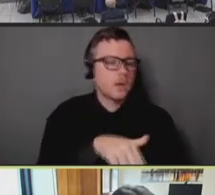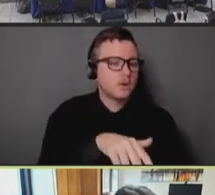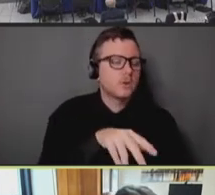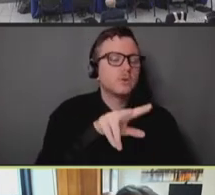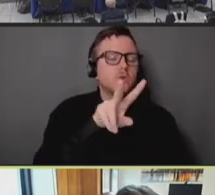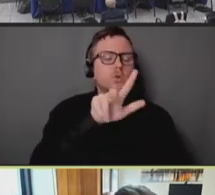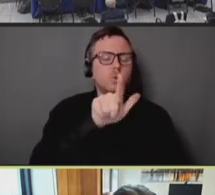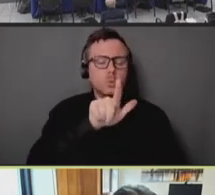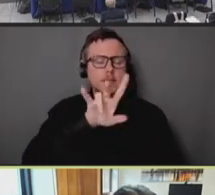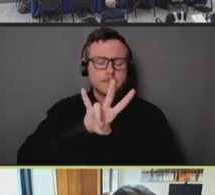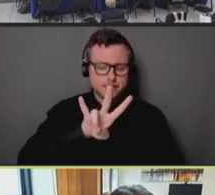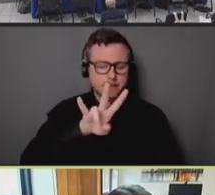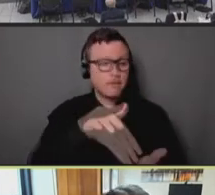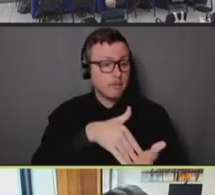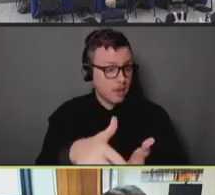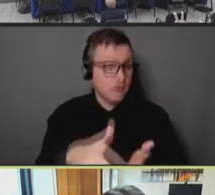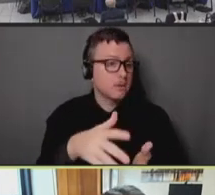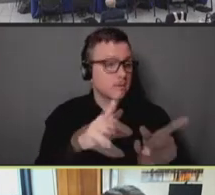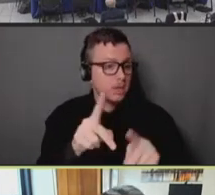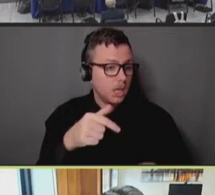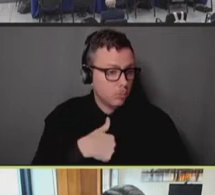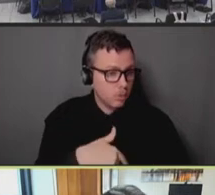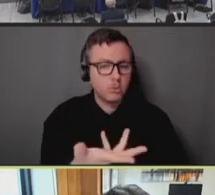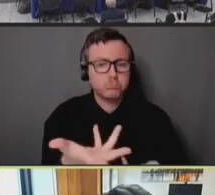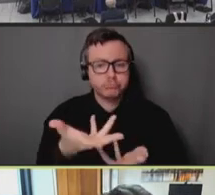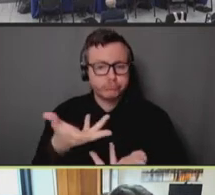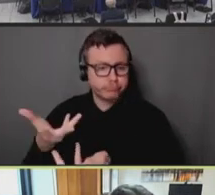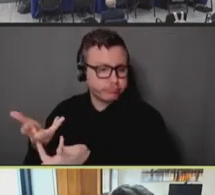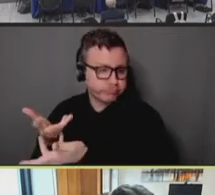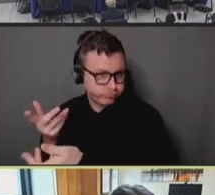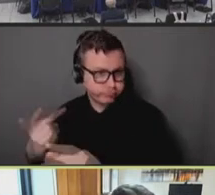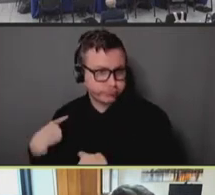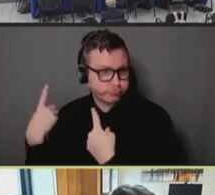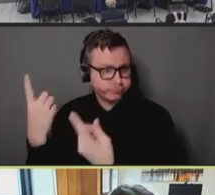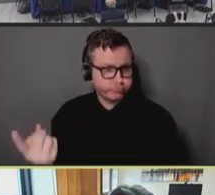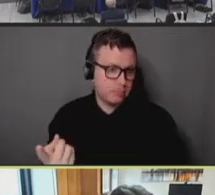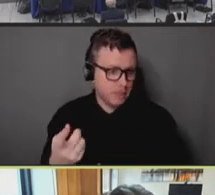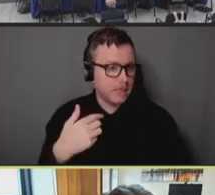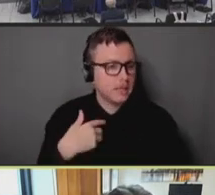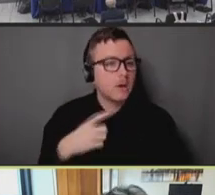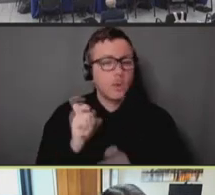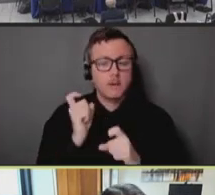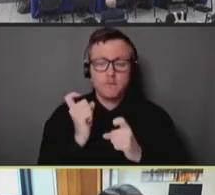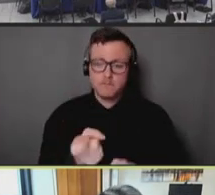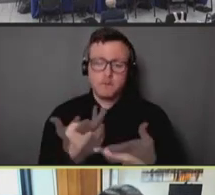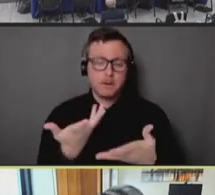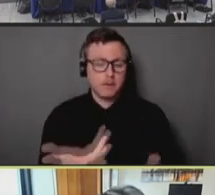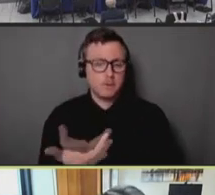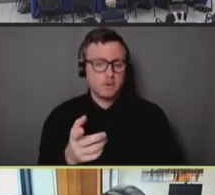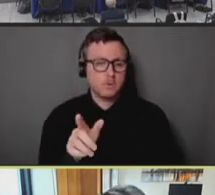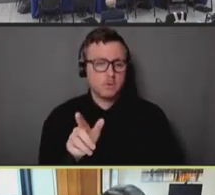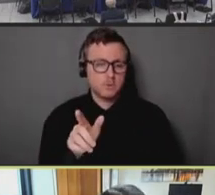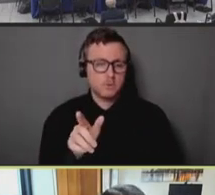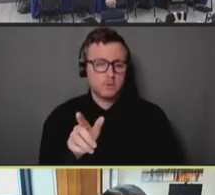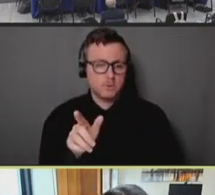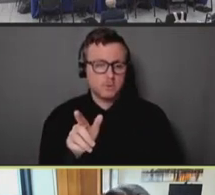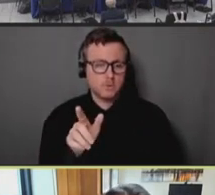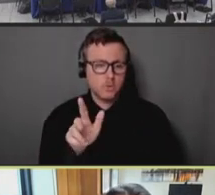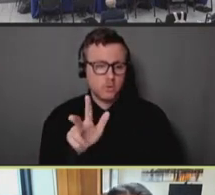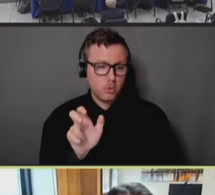And we've scheduled 326 MPV vaccine appointments during this outreach. So it -- you know,